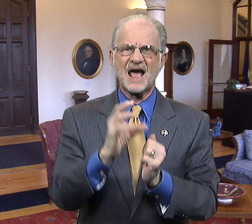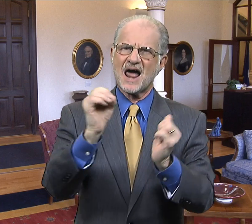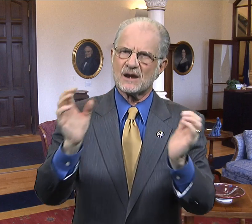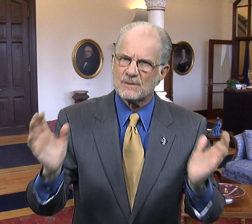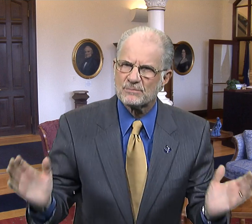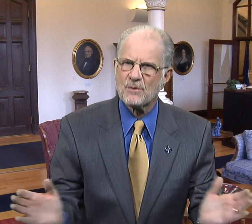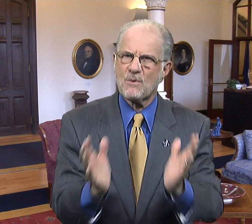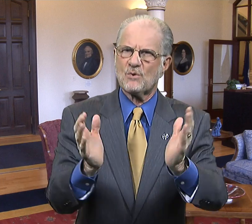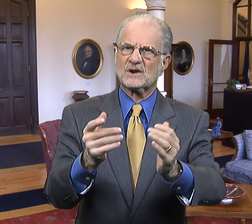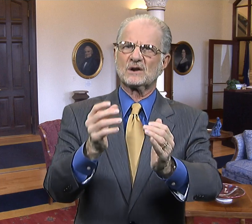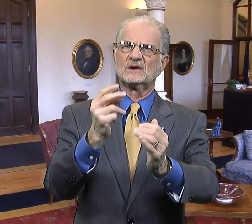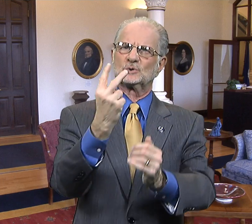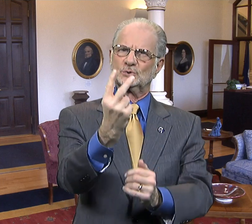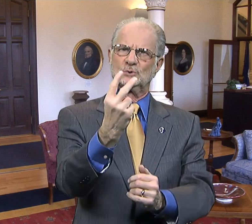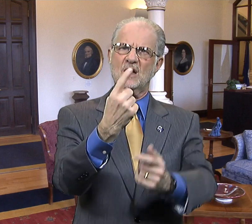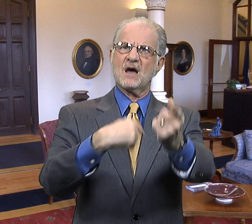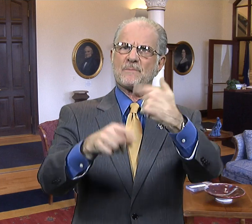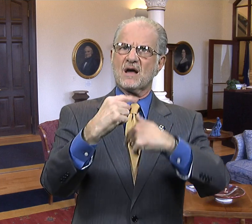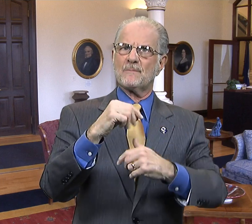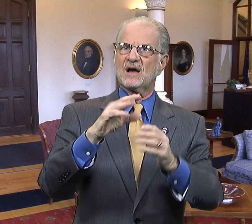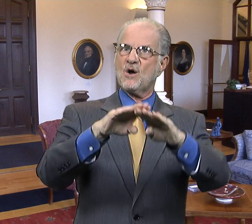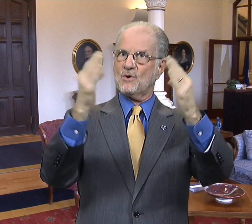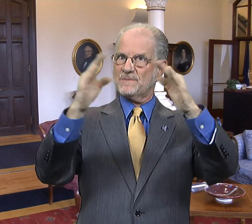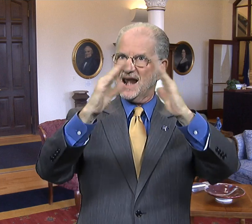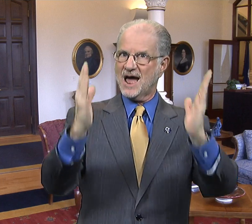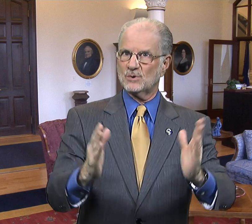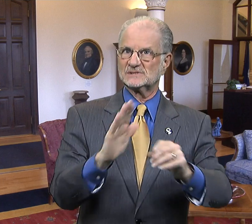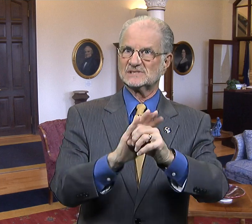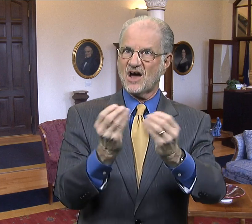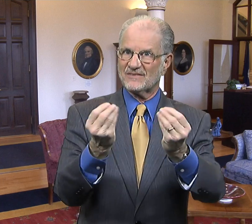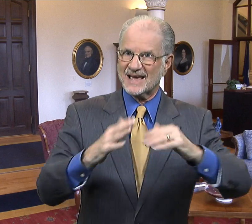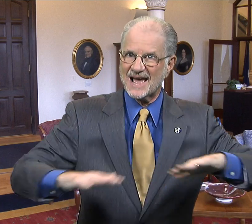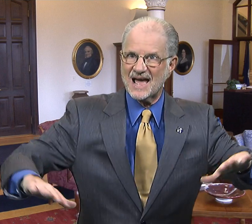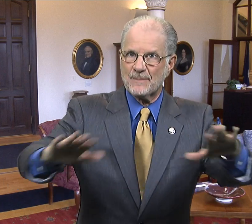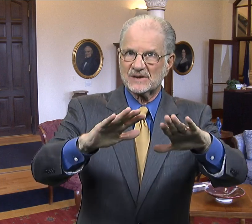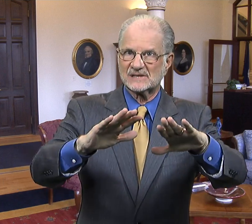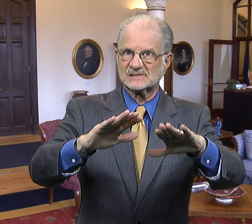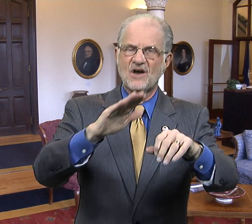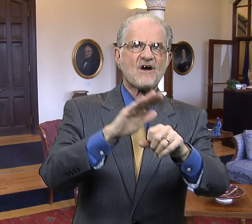And promoted two upcoming Open Houses on campus -